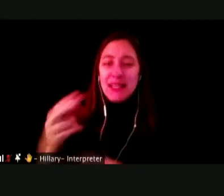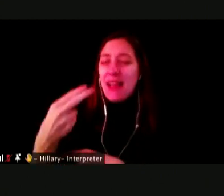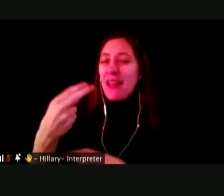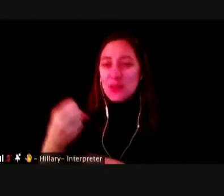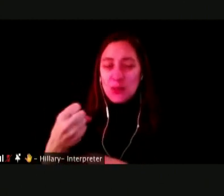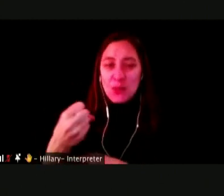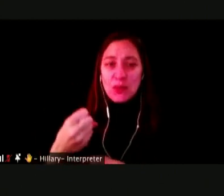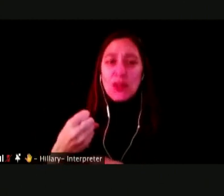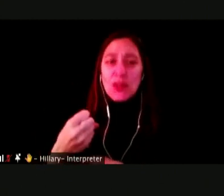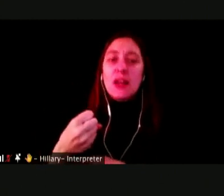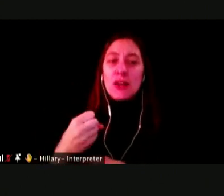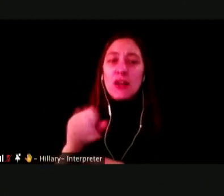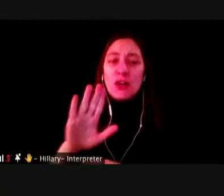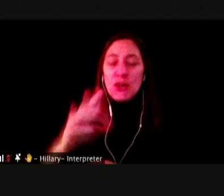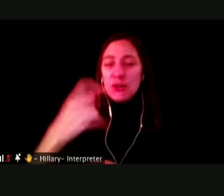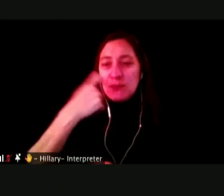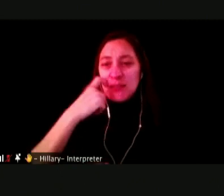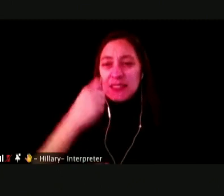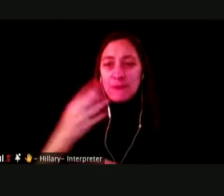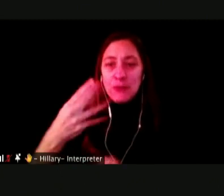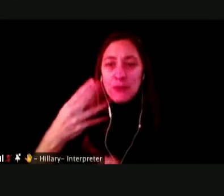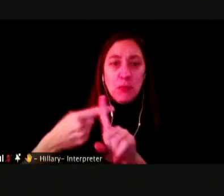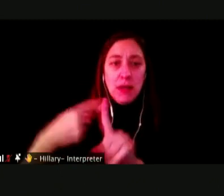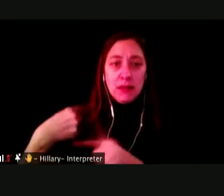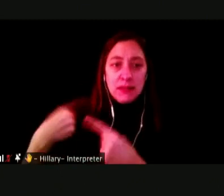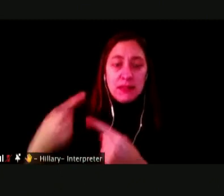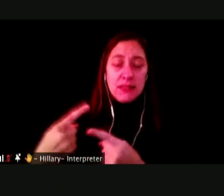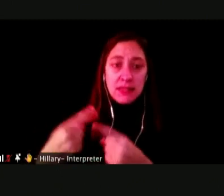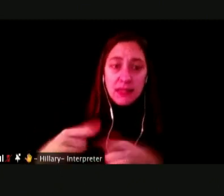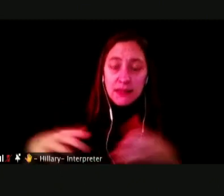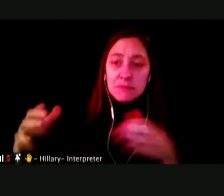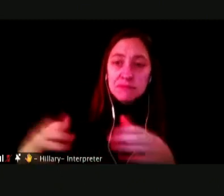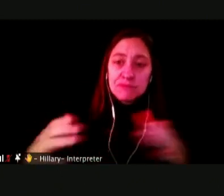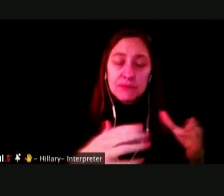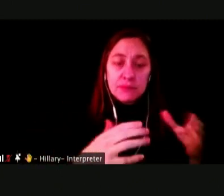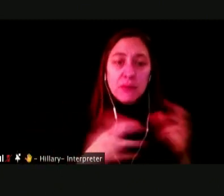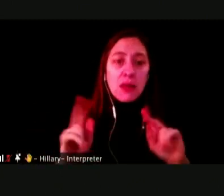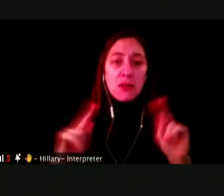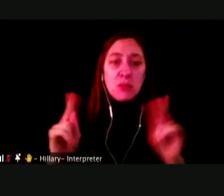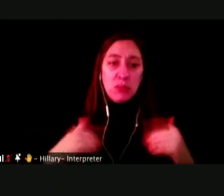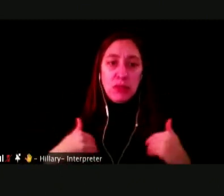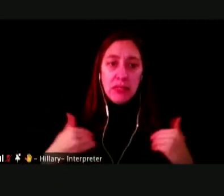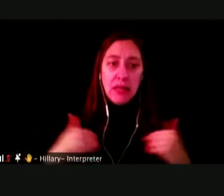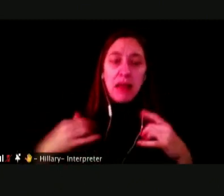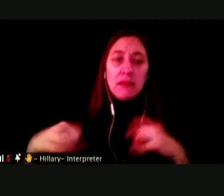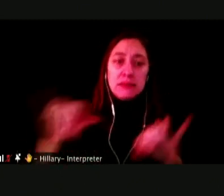SHE HAS BEEN THE FAST PASS HUMANS MOBILIZING AGAINST FLAVORED TOBACCO PRODUCTS AND ADVOCATING